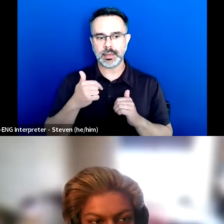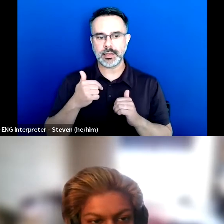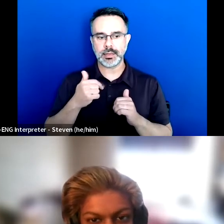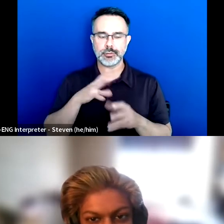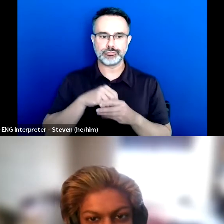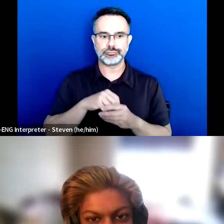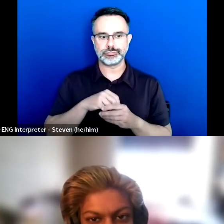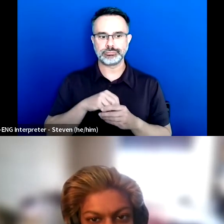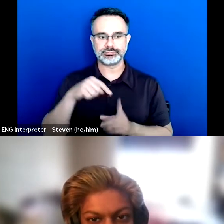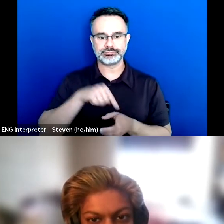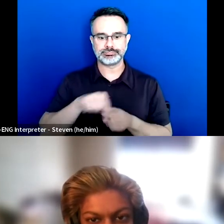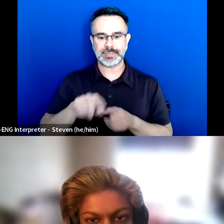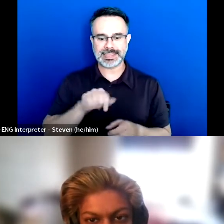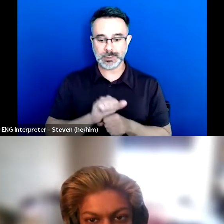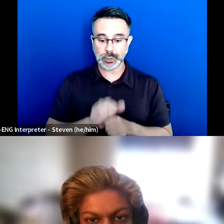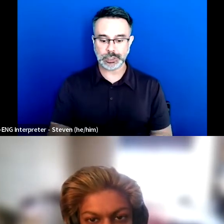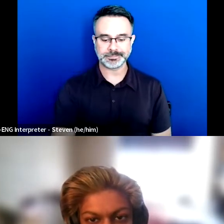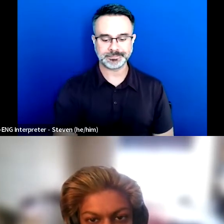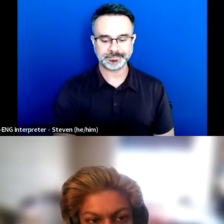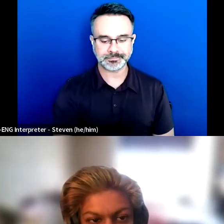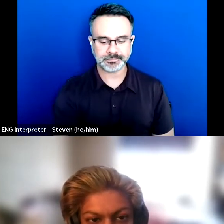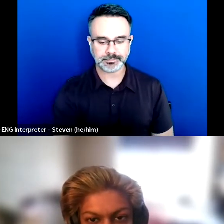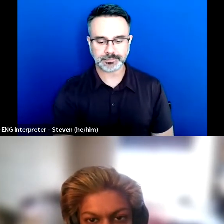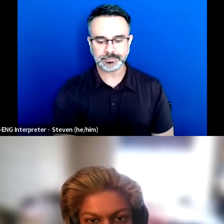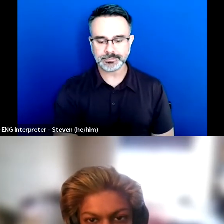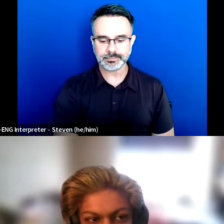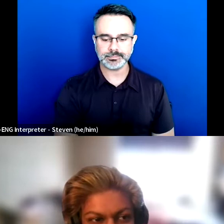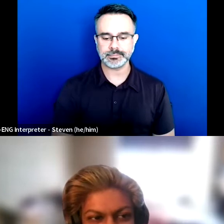But I'll just keep on doing Eliza and then Dev just